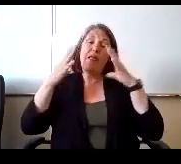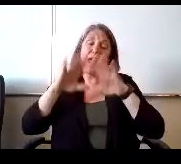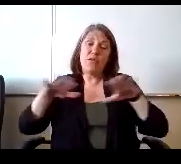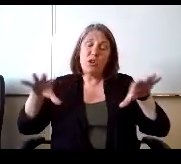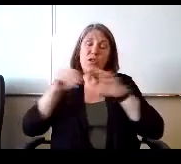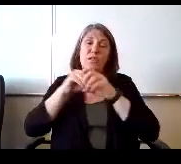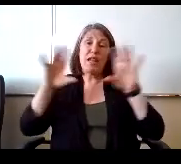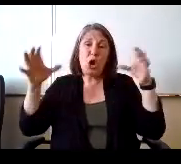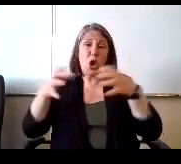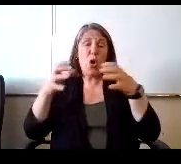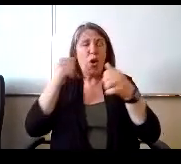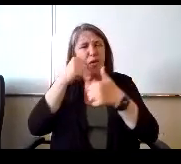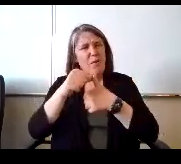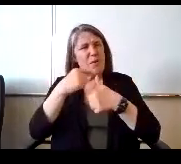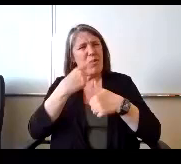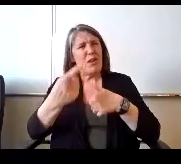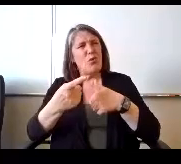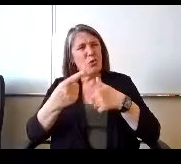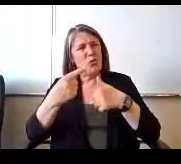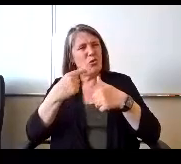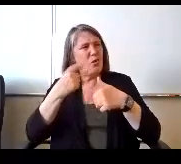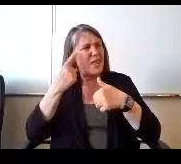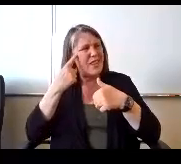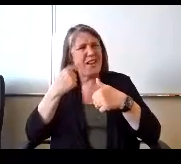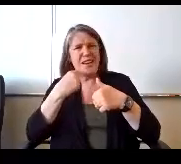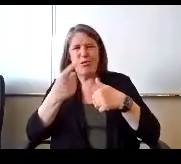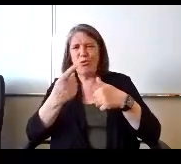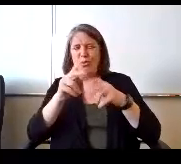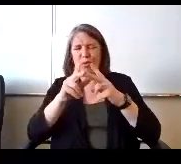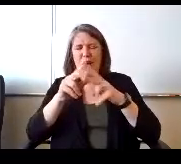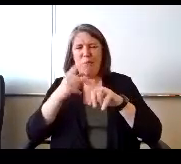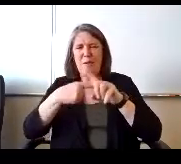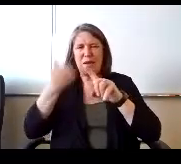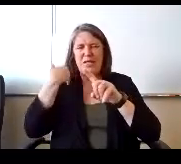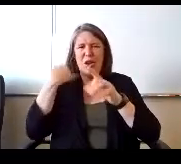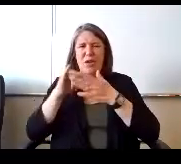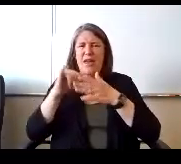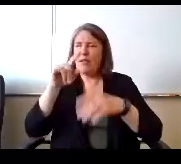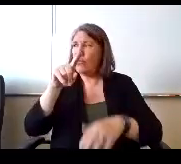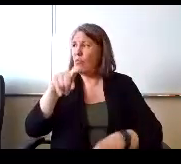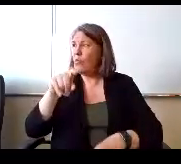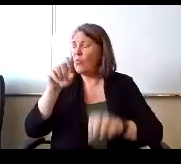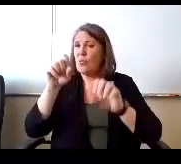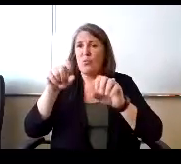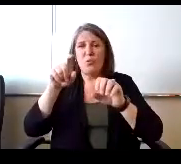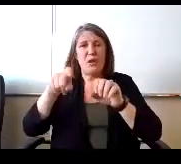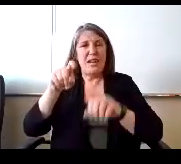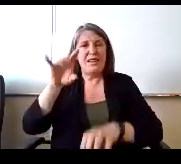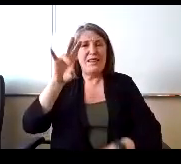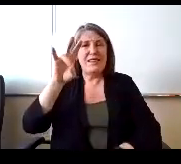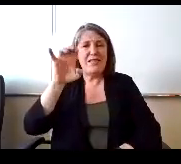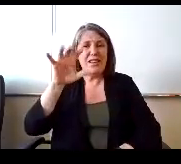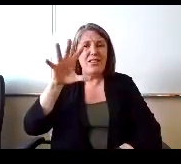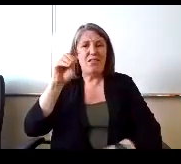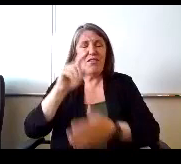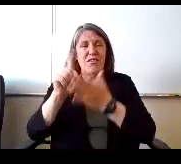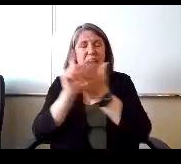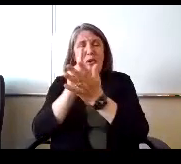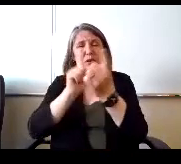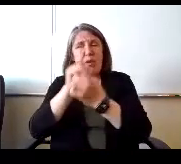I told you a couple of months ago that they have to do 750. Hours. With students 101 just to get that certification,